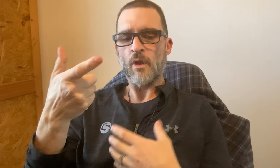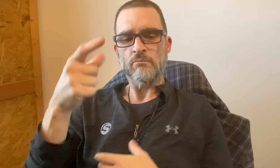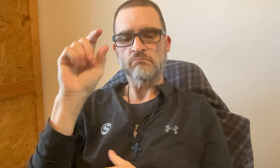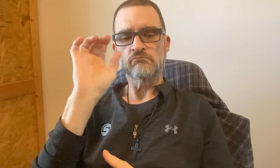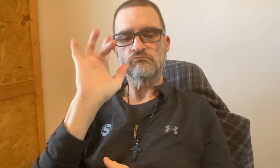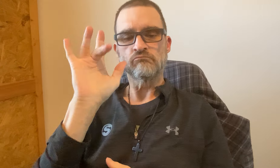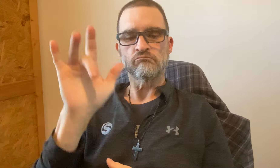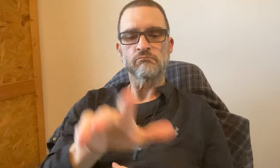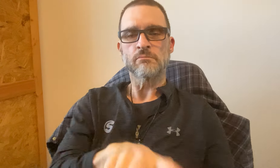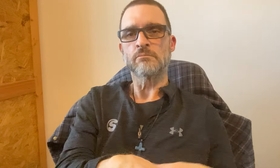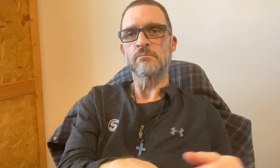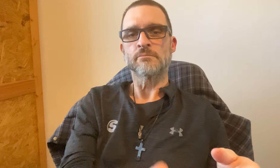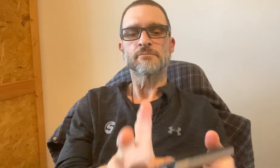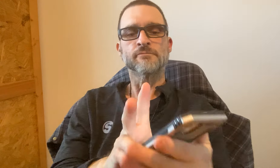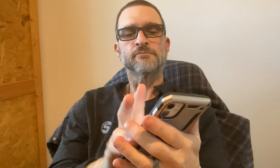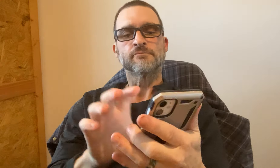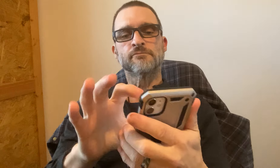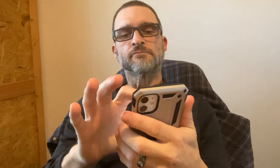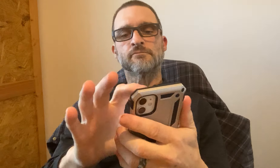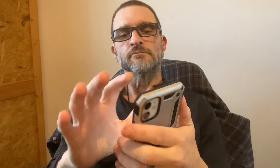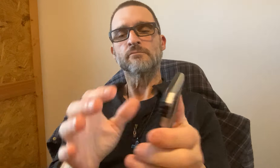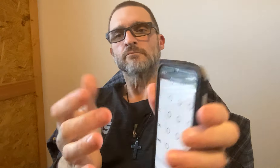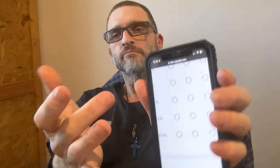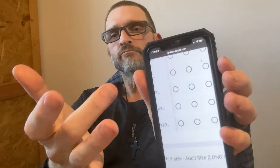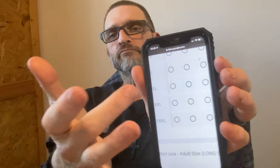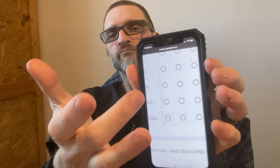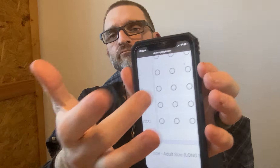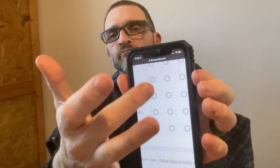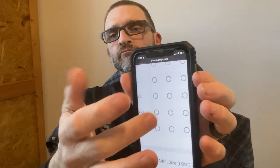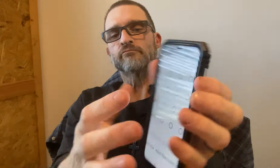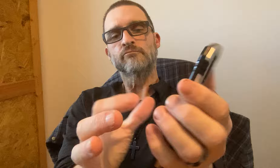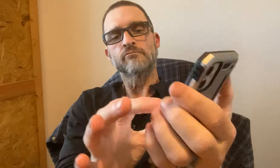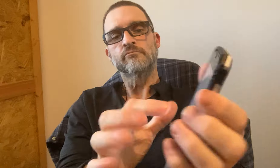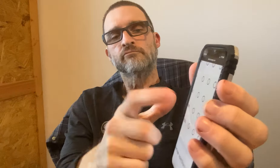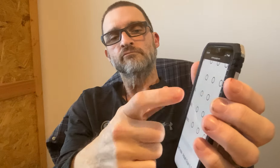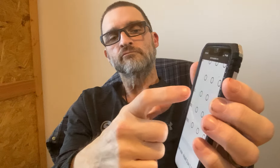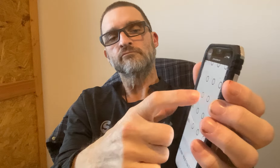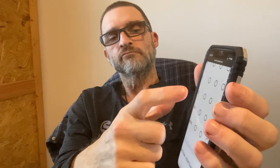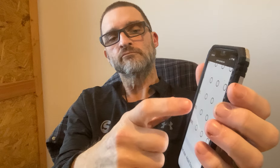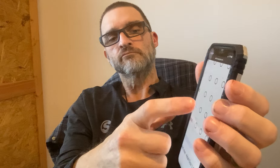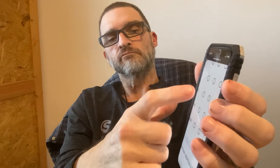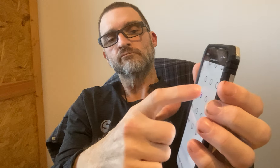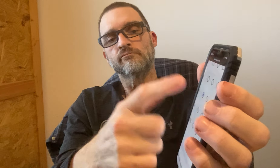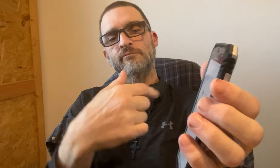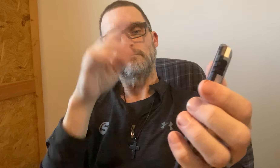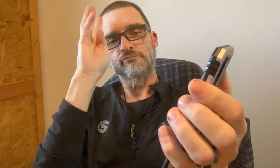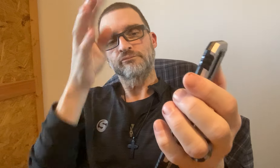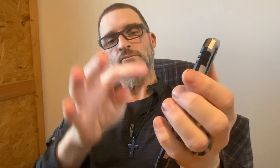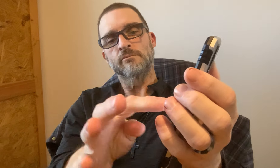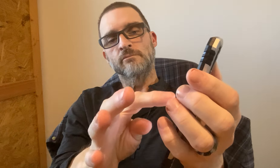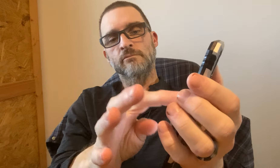How much of each size do you want - just click on it.